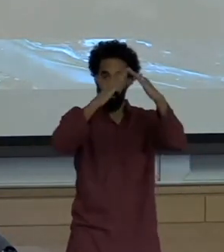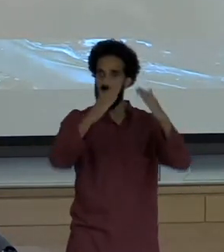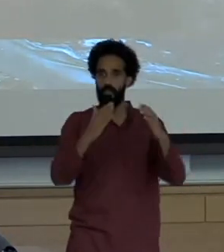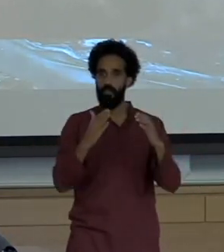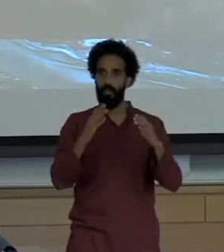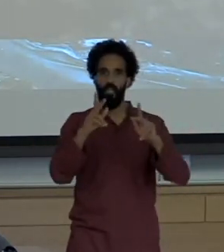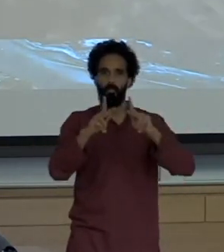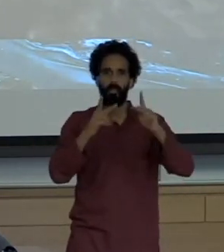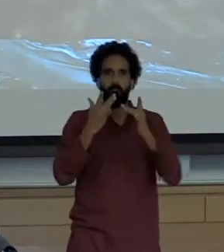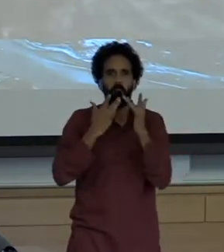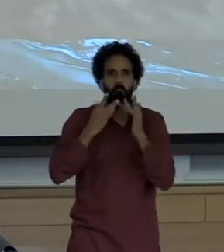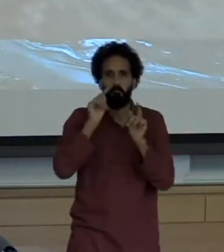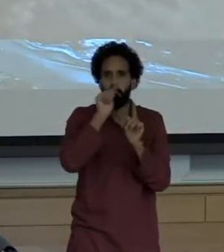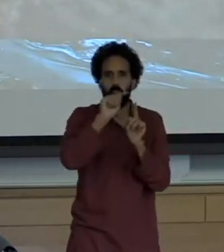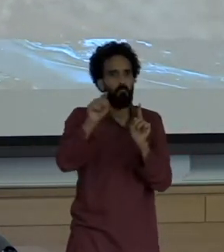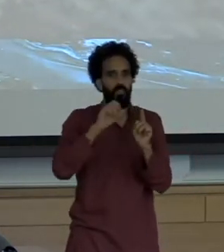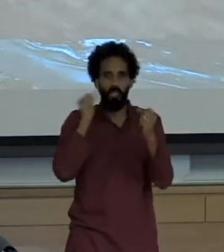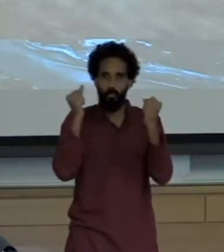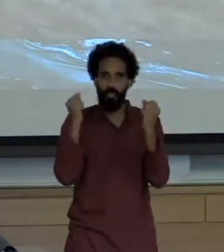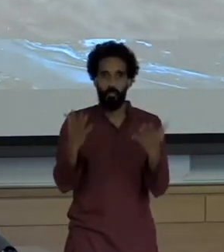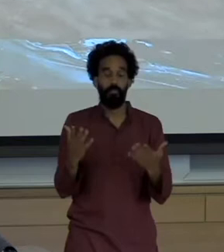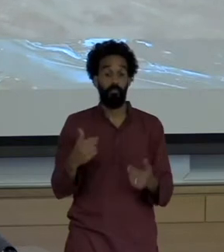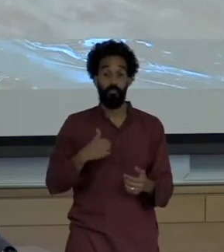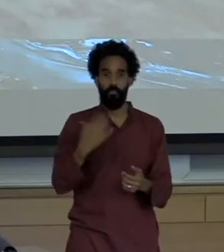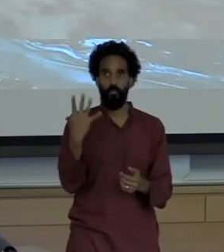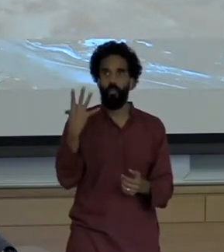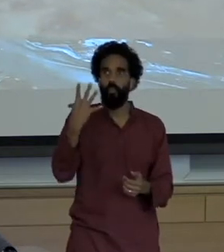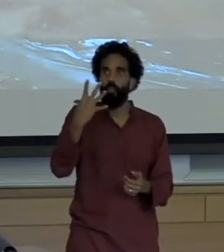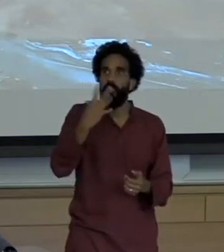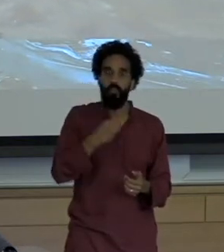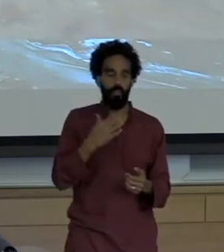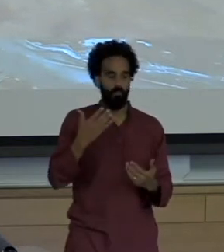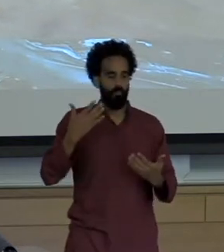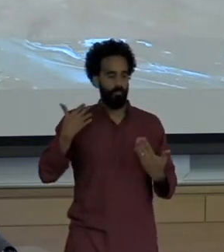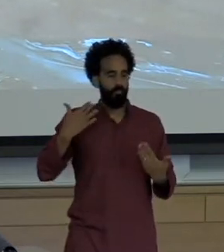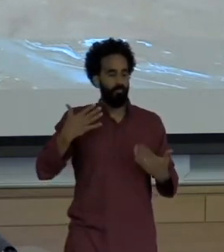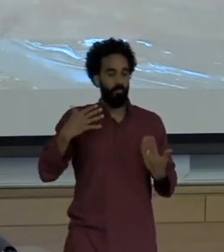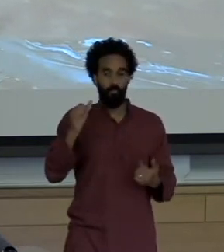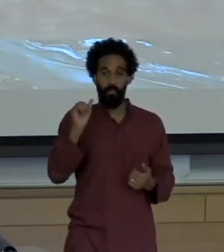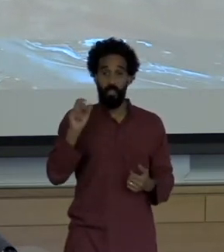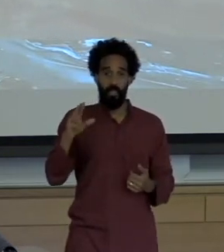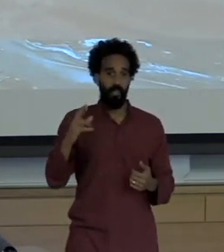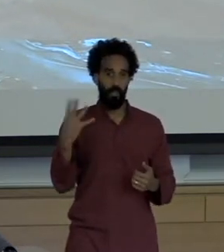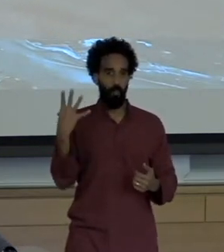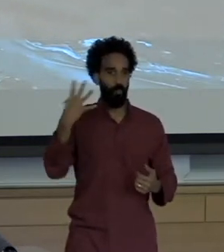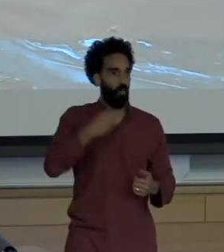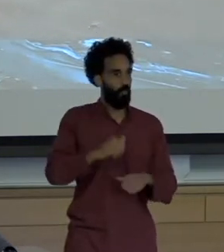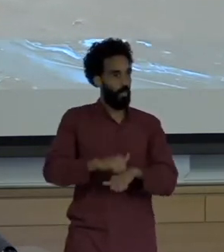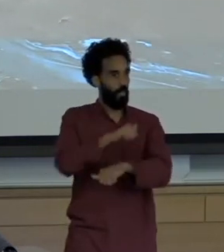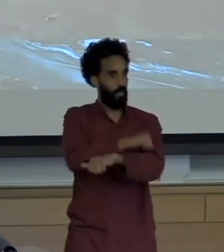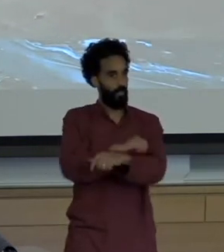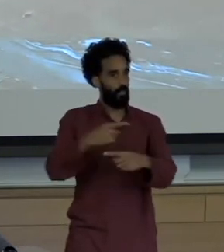the remote mountains and pristine air preserved preserve intact ice